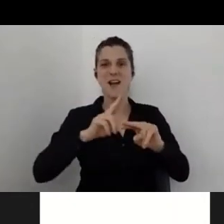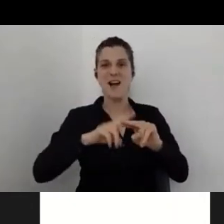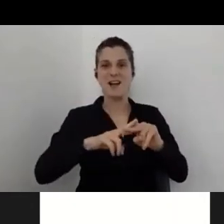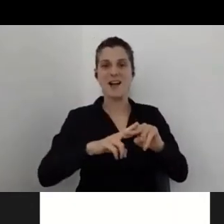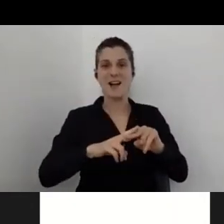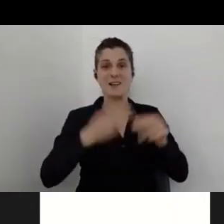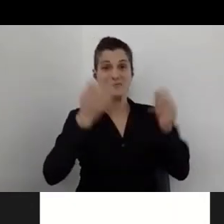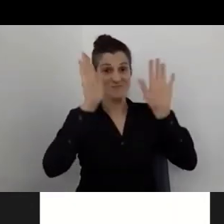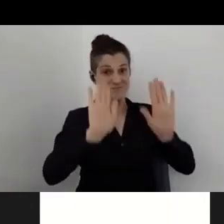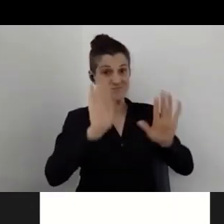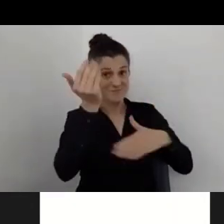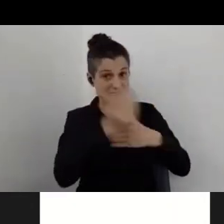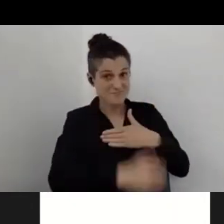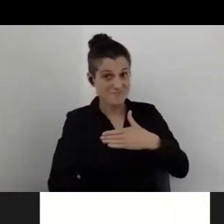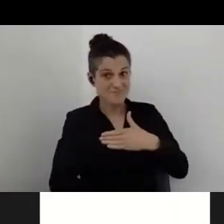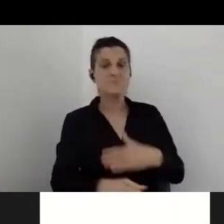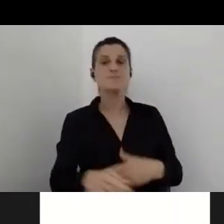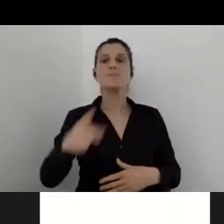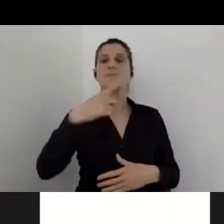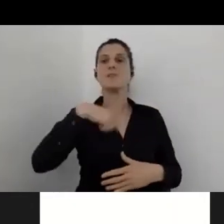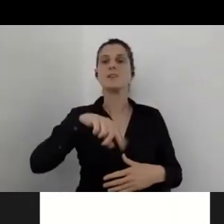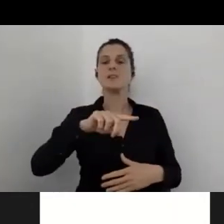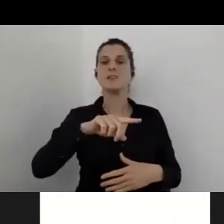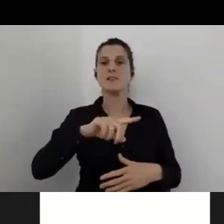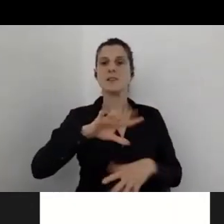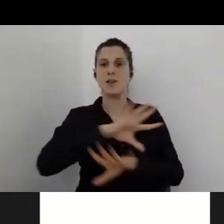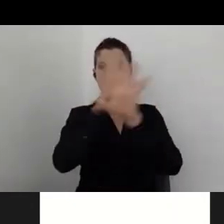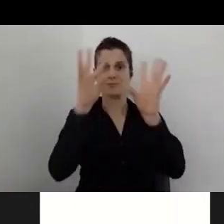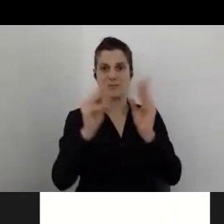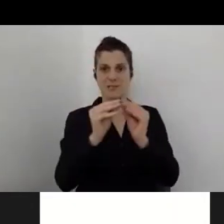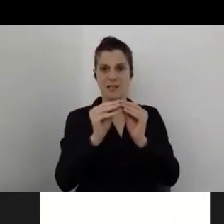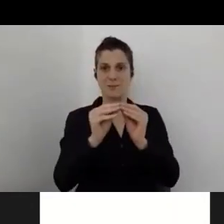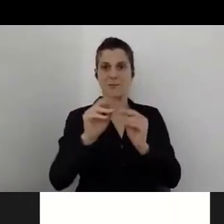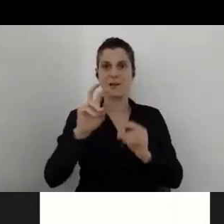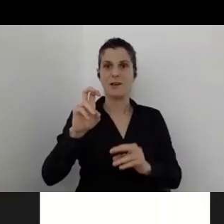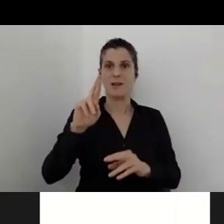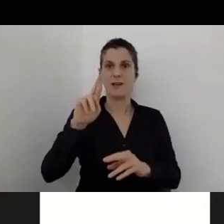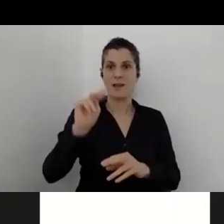we will conclude. Eran, I will thank you, and of course,